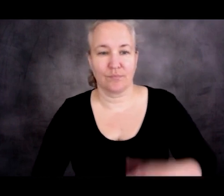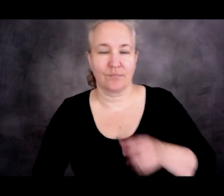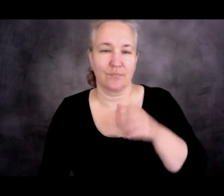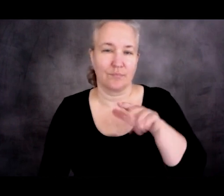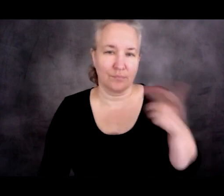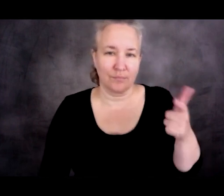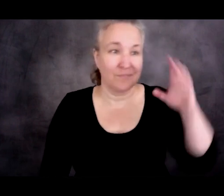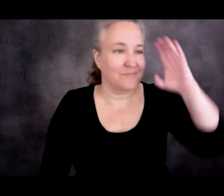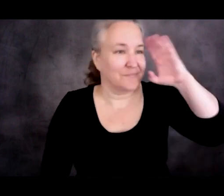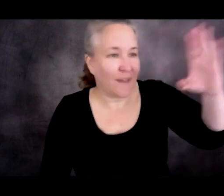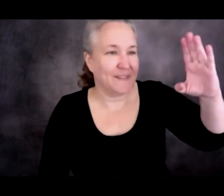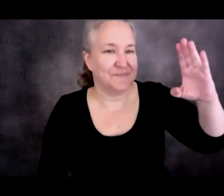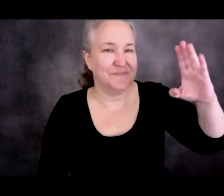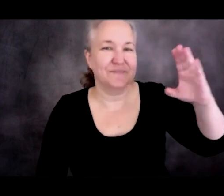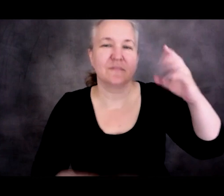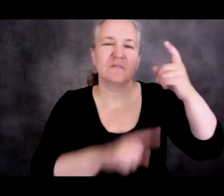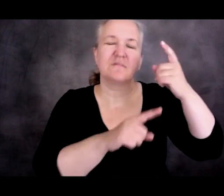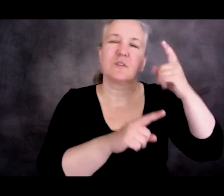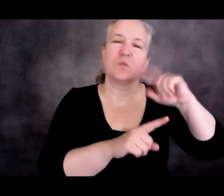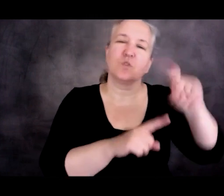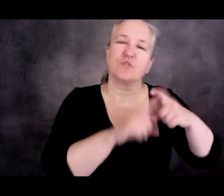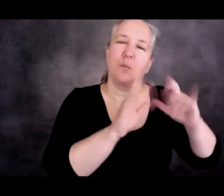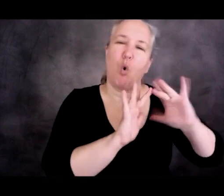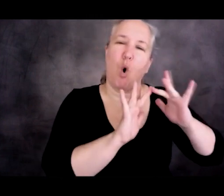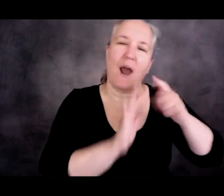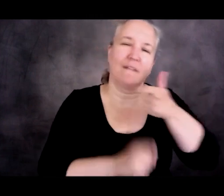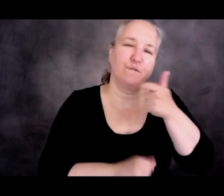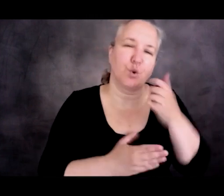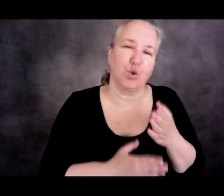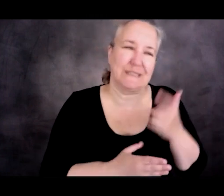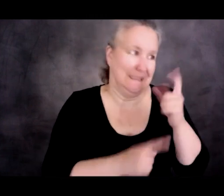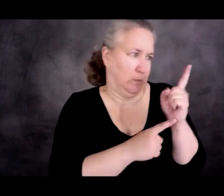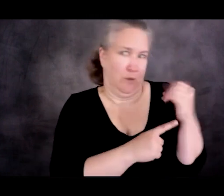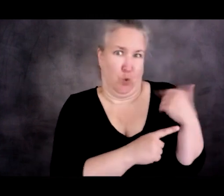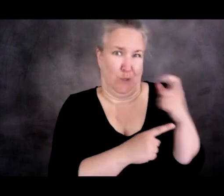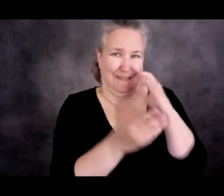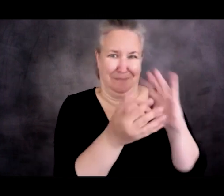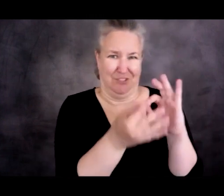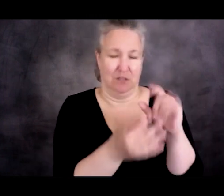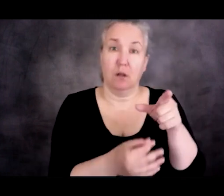This is from one of our online viewers, and I think you touched on this just a minute ago. But isn't one of the problems that asylum,